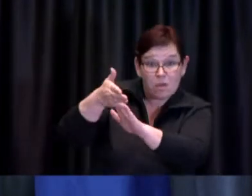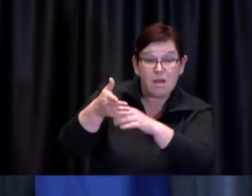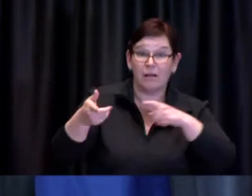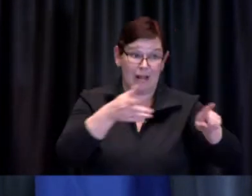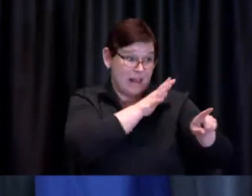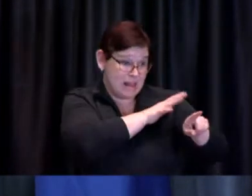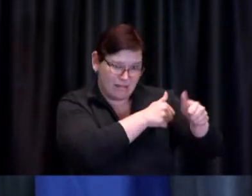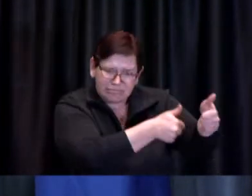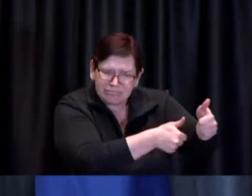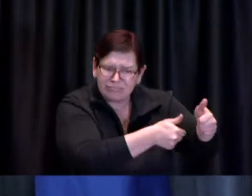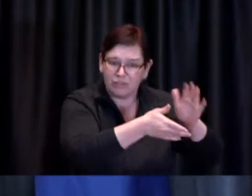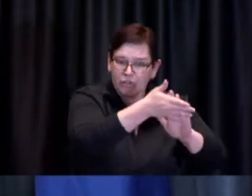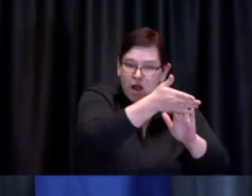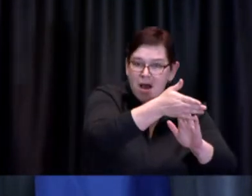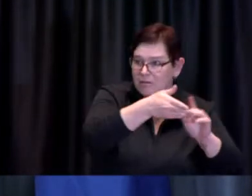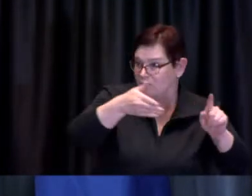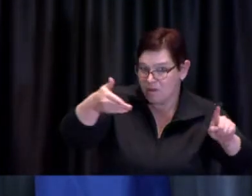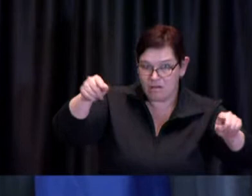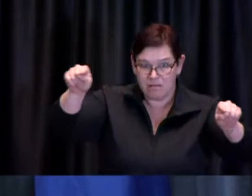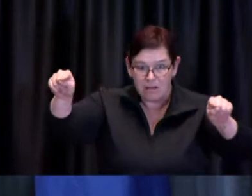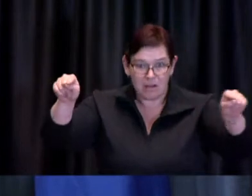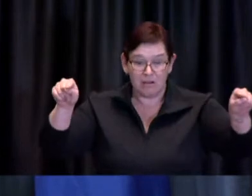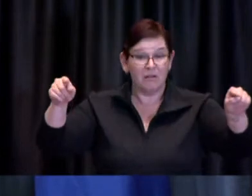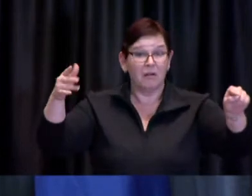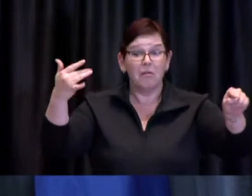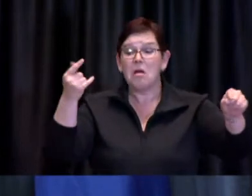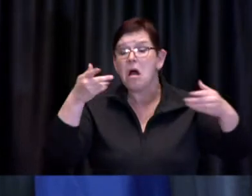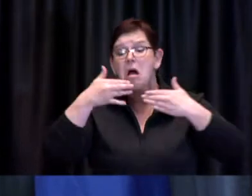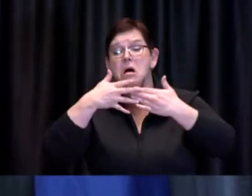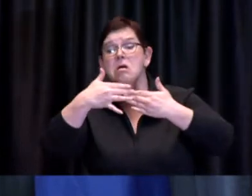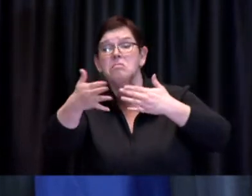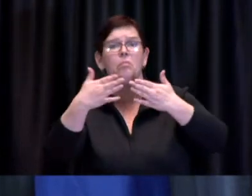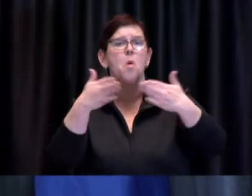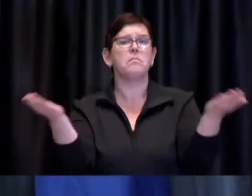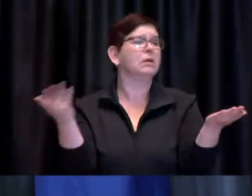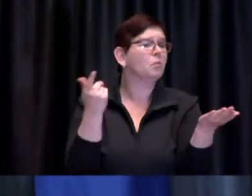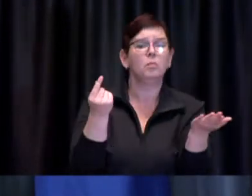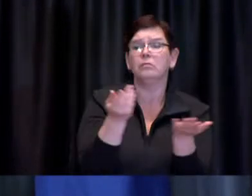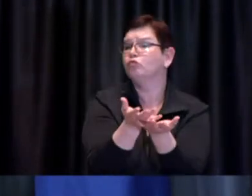I think we're open to considering all sorts of possibilities again within keeping with